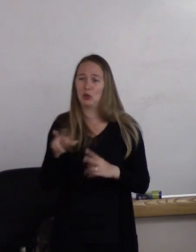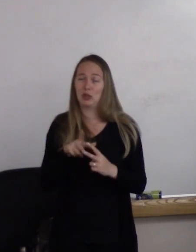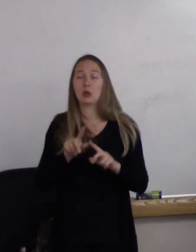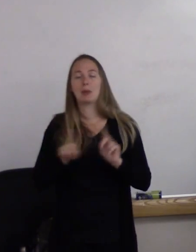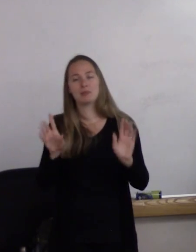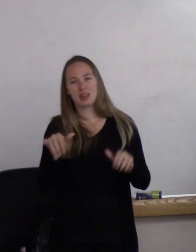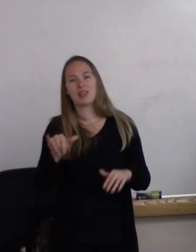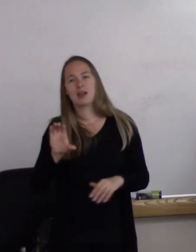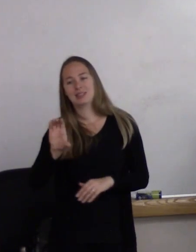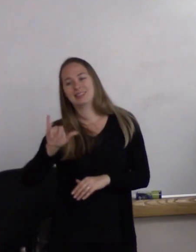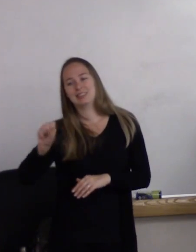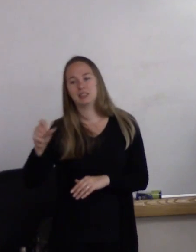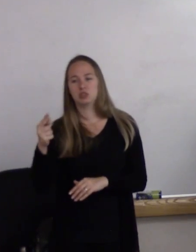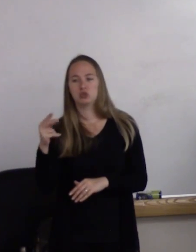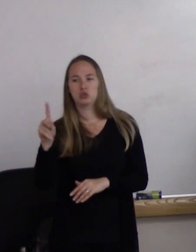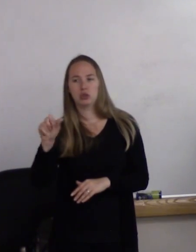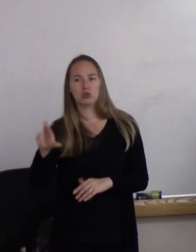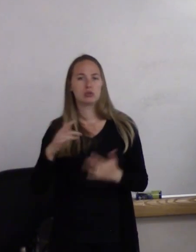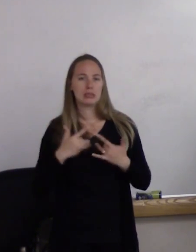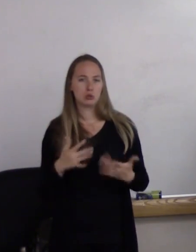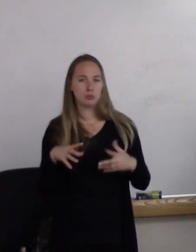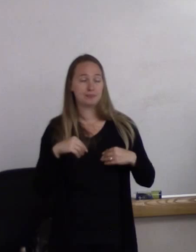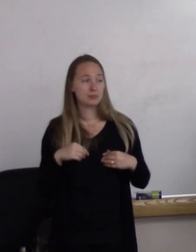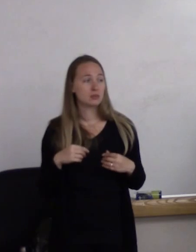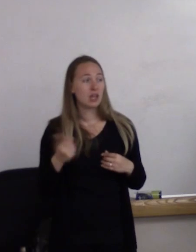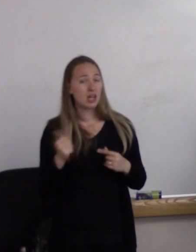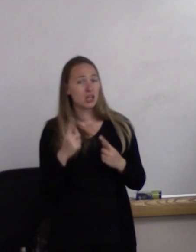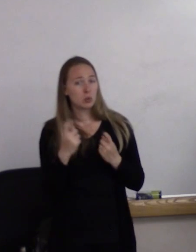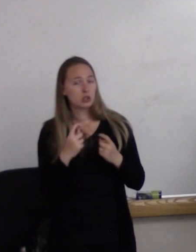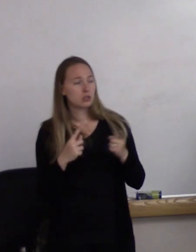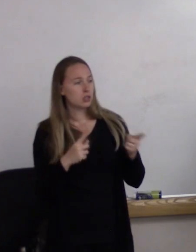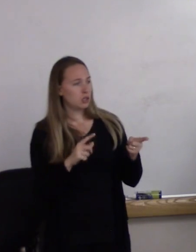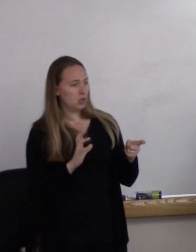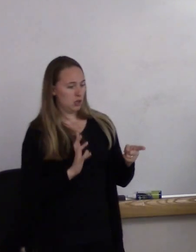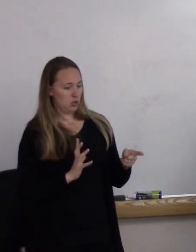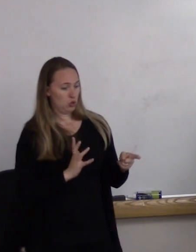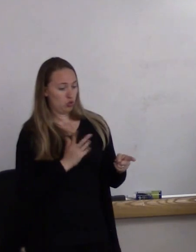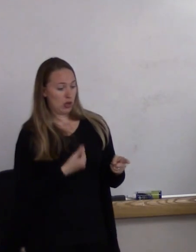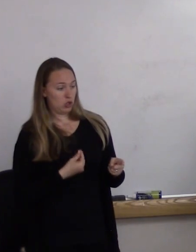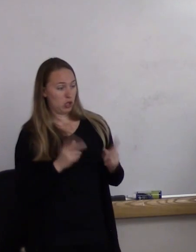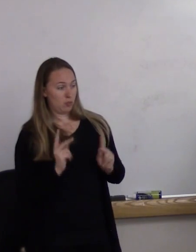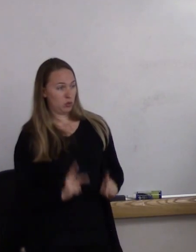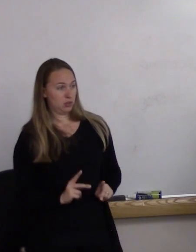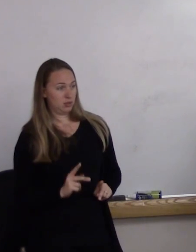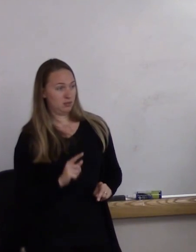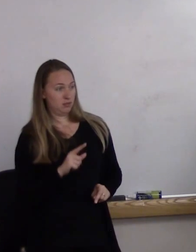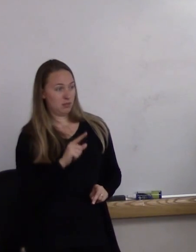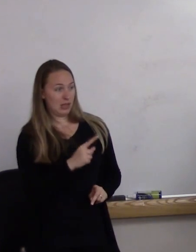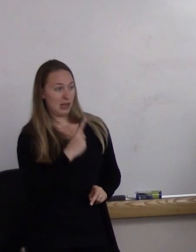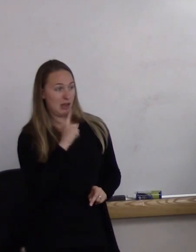Any questions about this so far? Yes. (man) So the transgender person is one who actually goes to the--